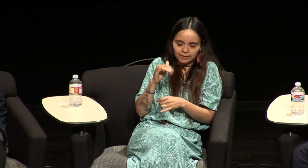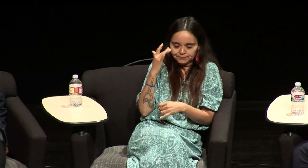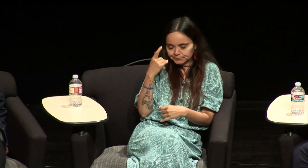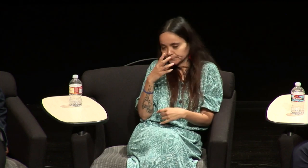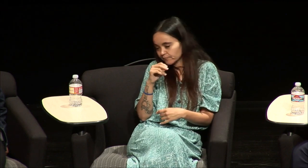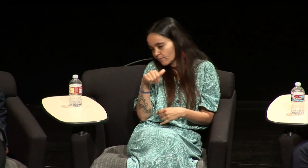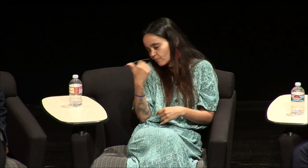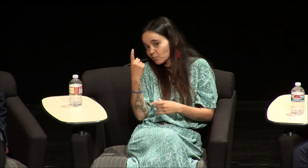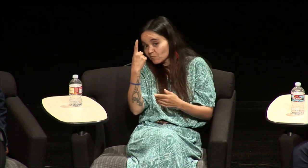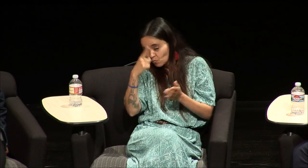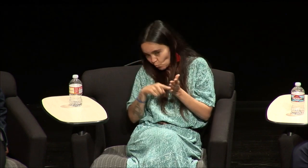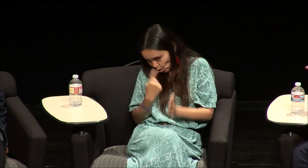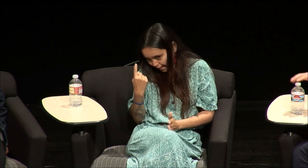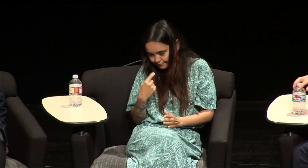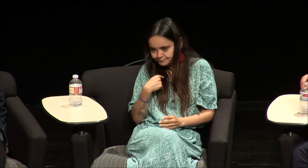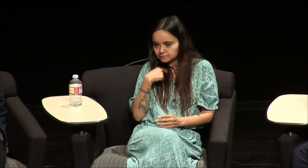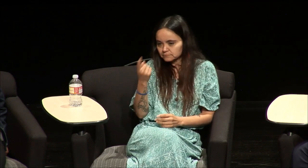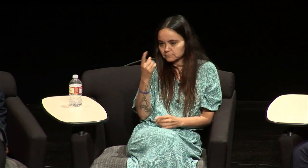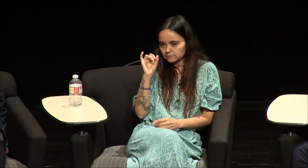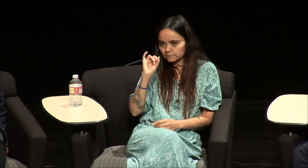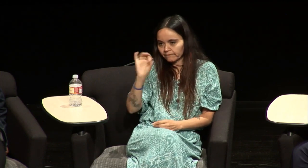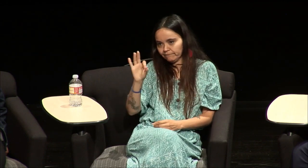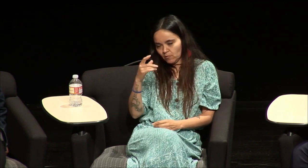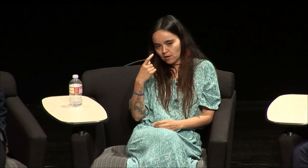know to understand who he was deeply that was the hardest part one time I